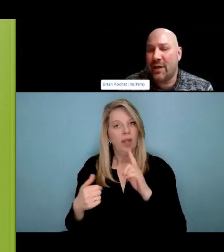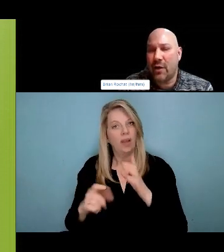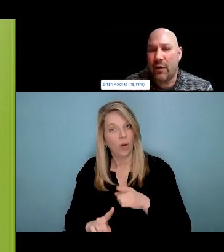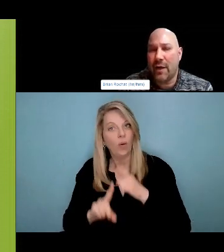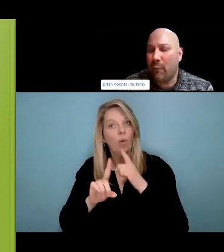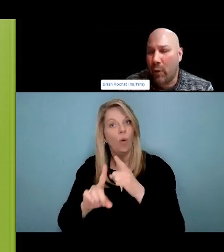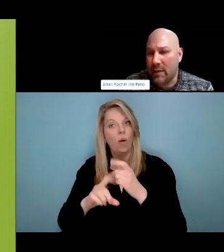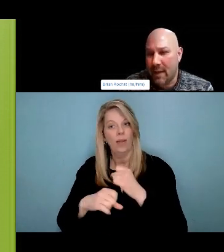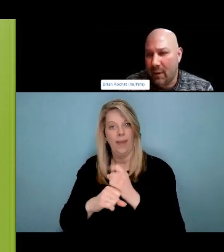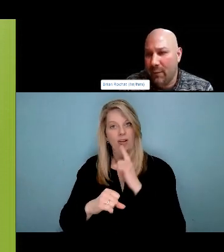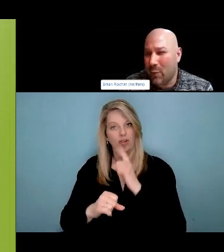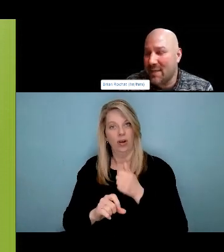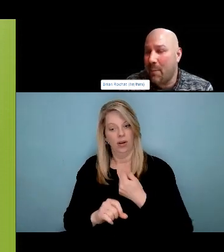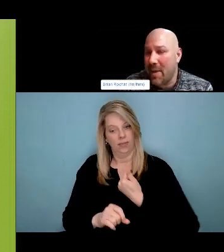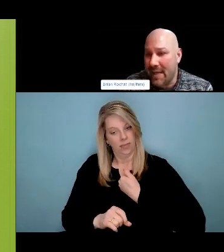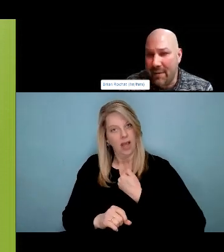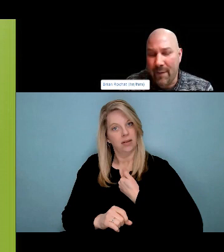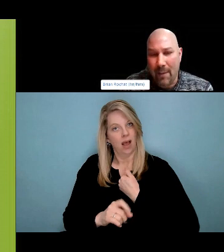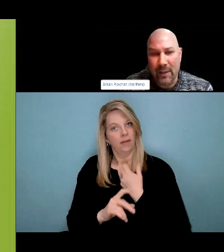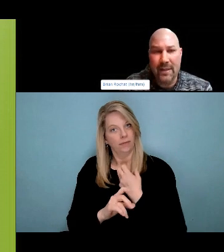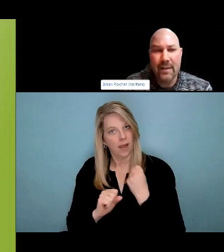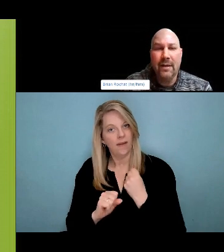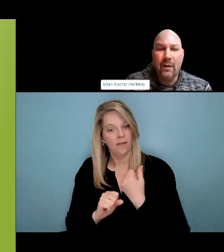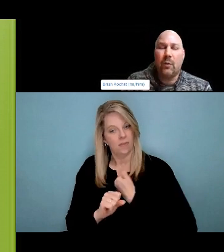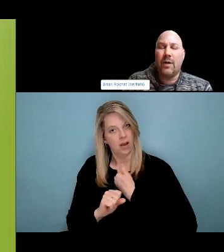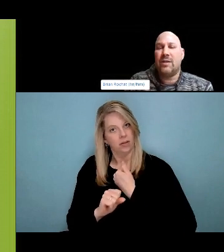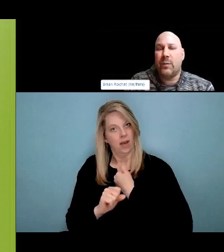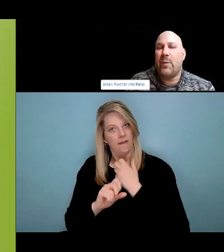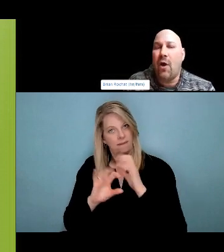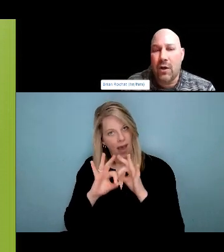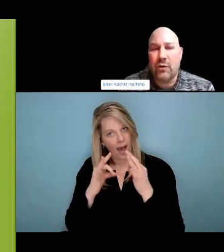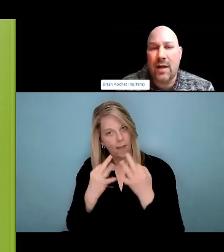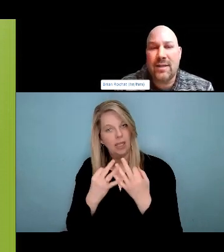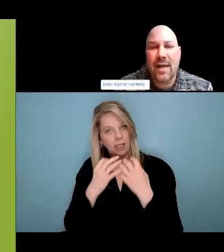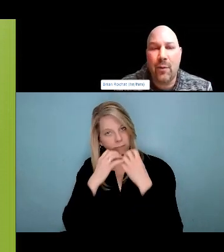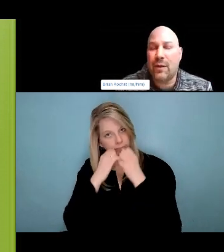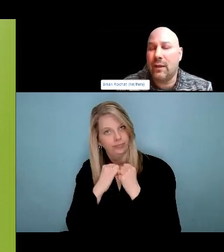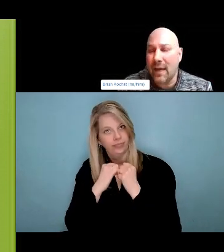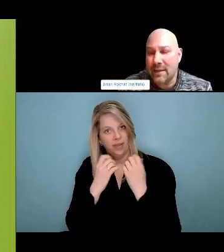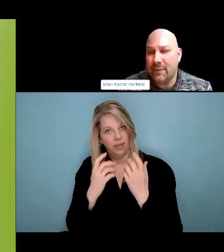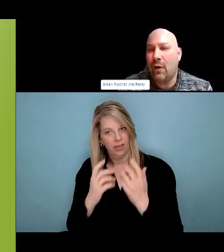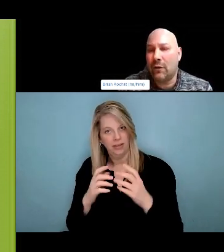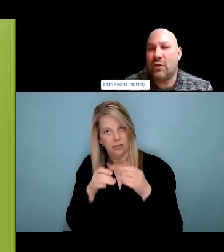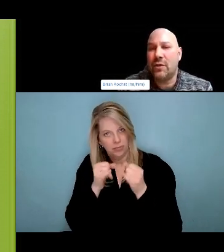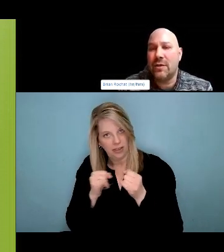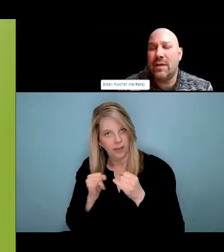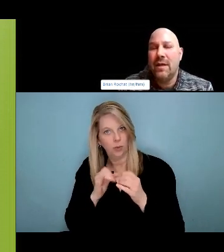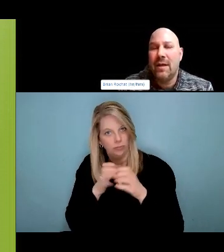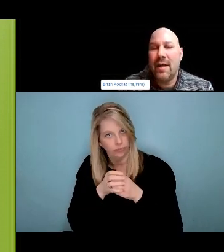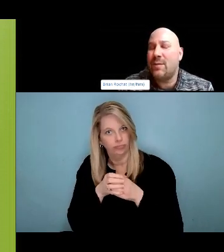And so really important for us to start to think about the war on drugs and the implications